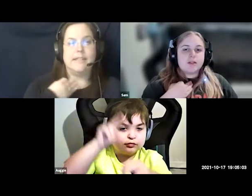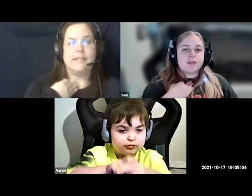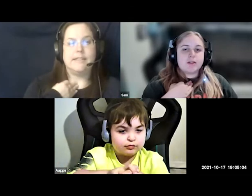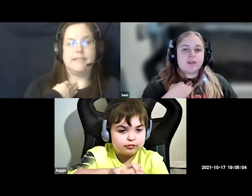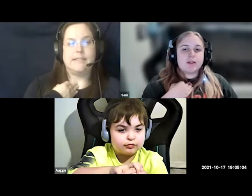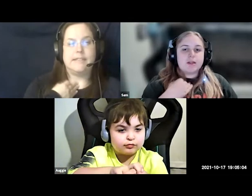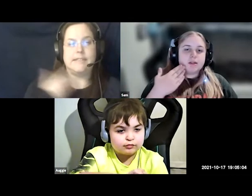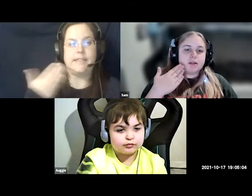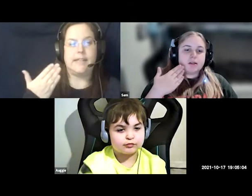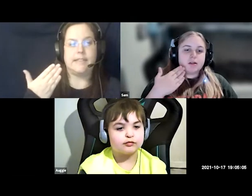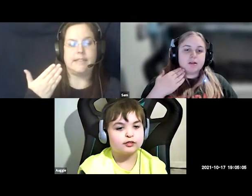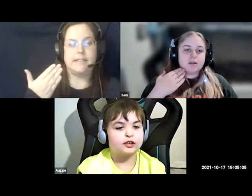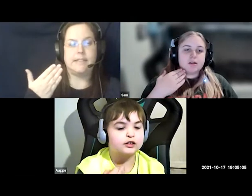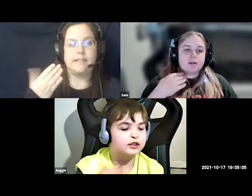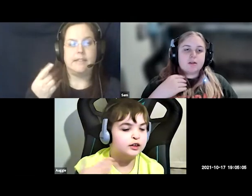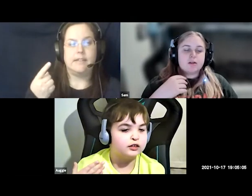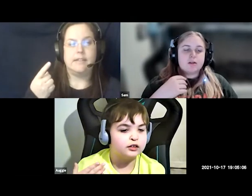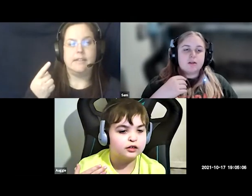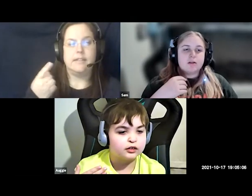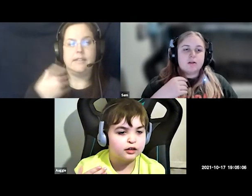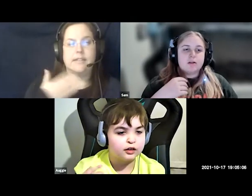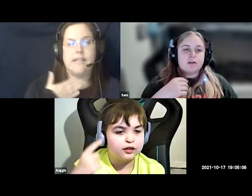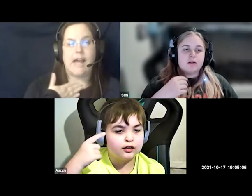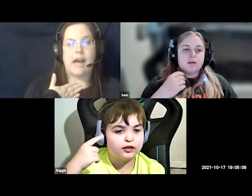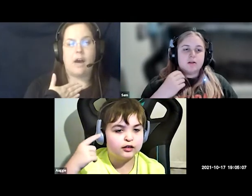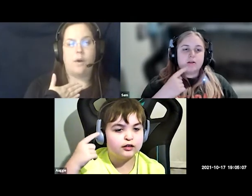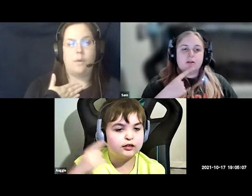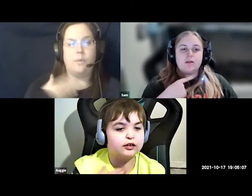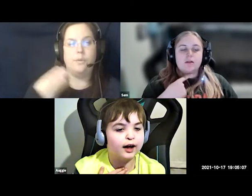sit sit sit down down